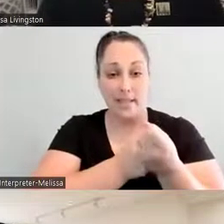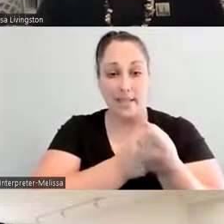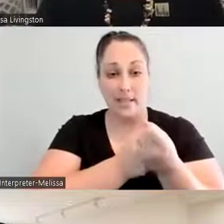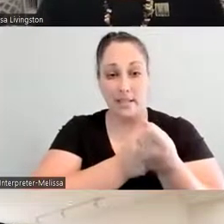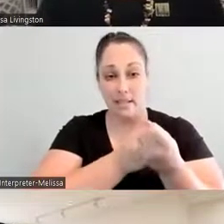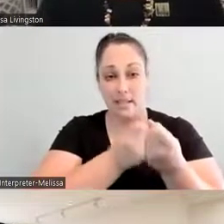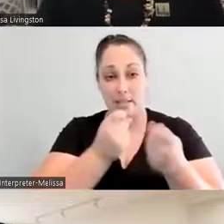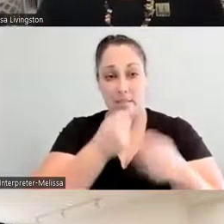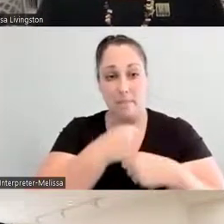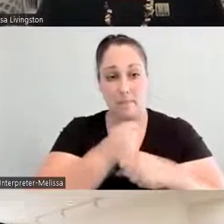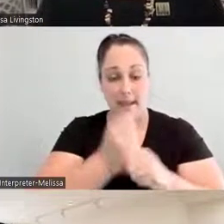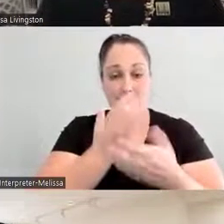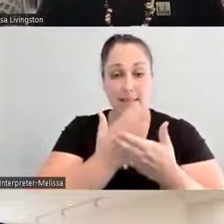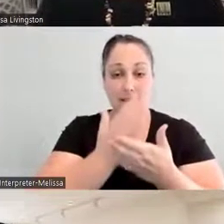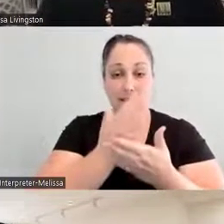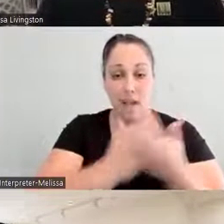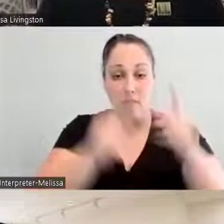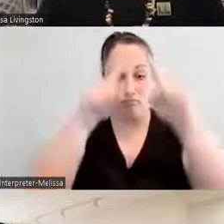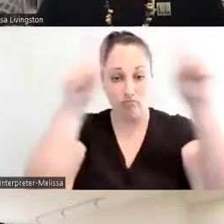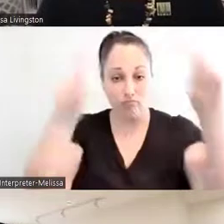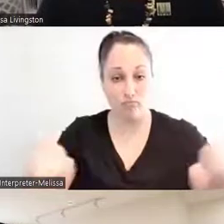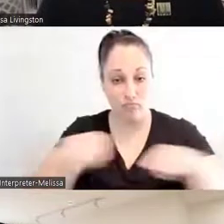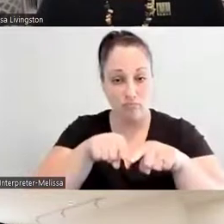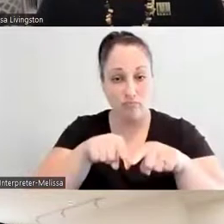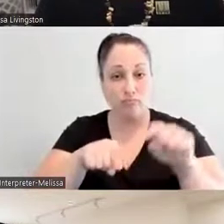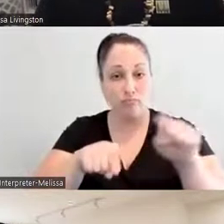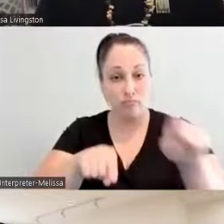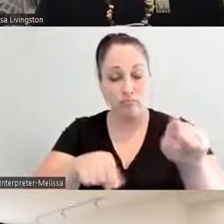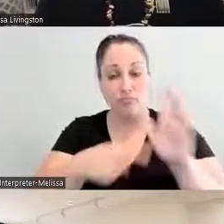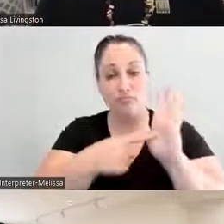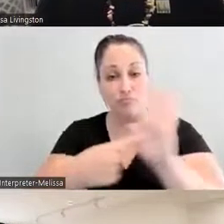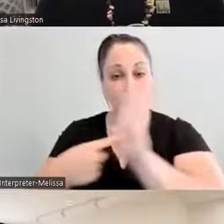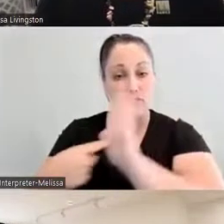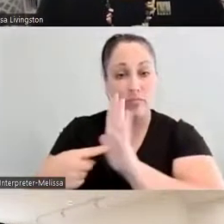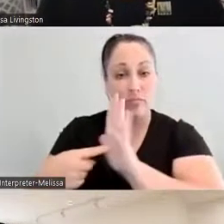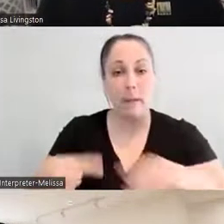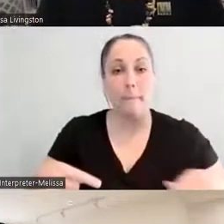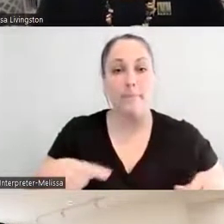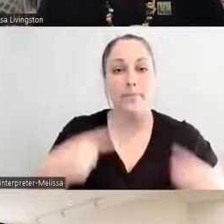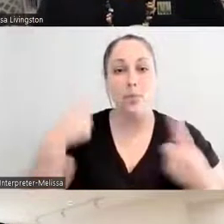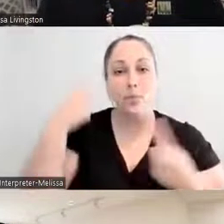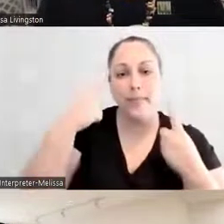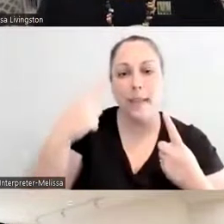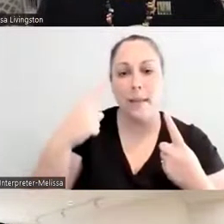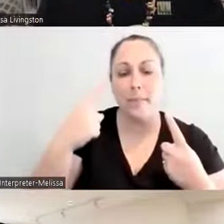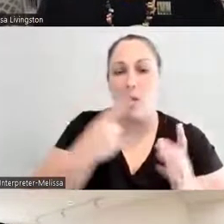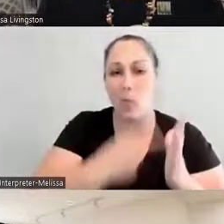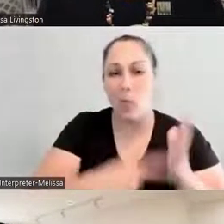Instagram, Facebook -- in thinking about what does it mean to let's eat in? What does it mean to let's eat indigenous?